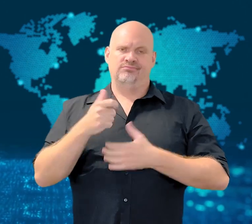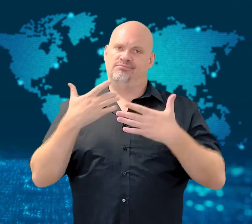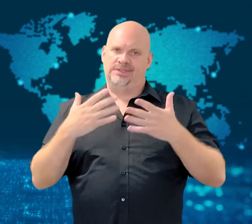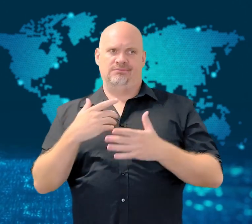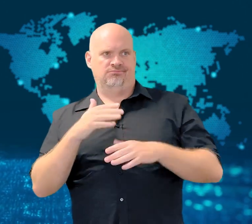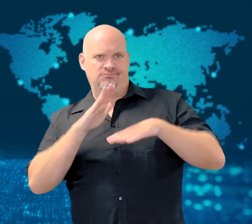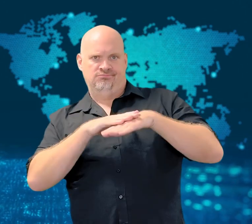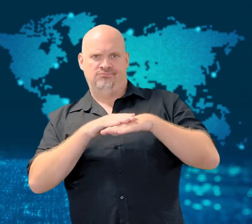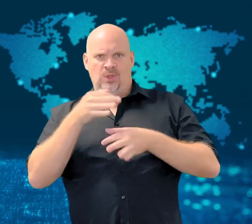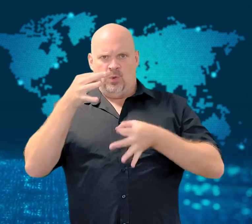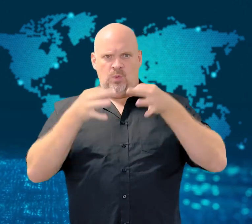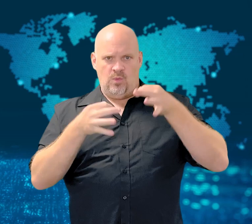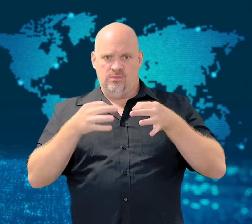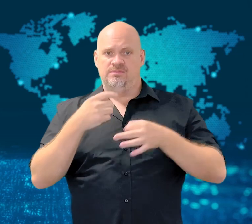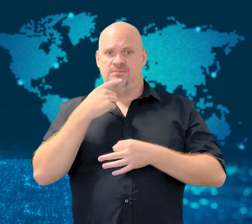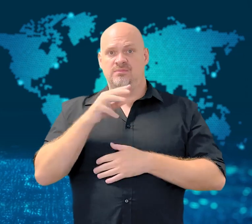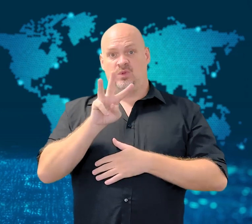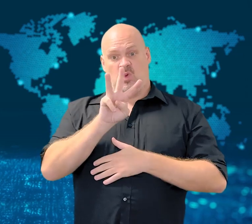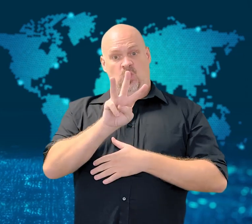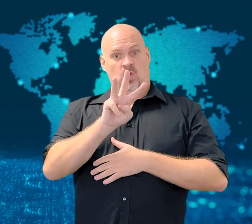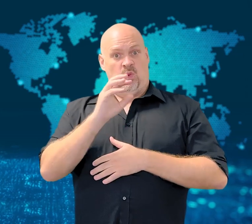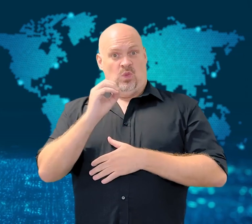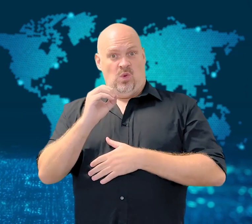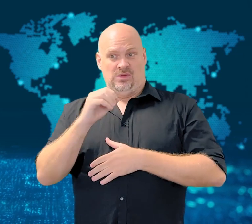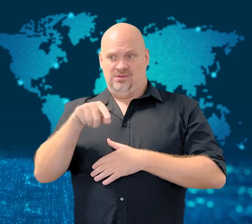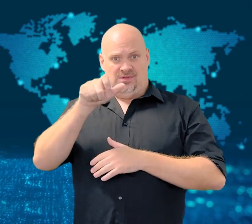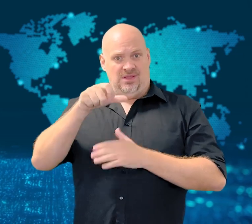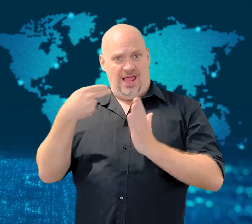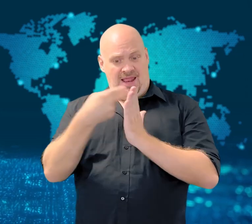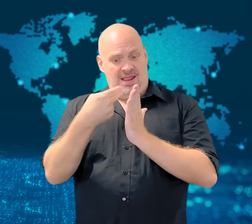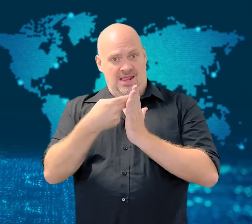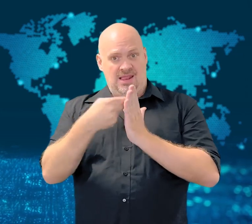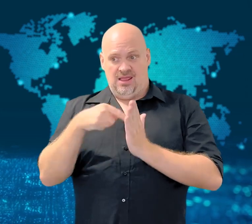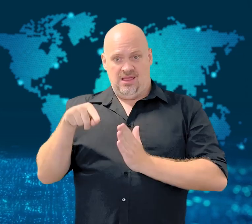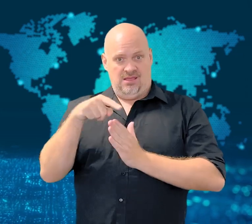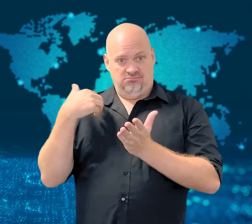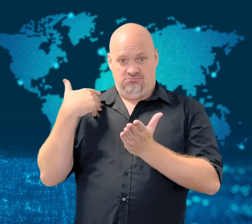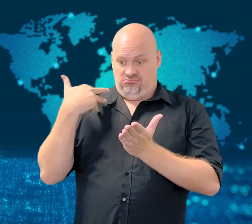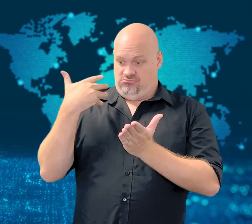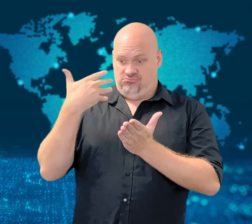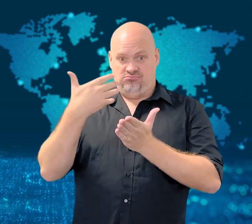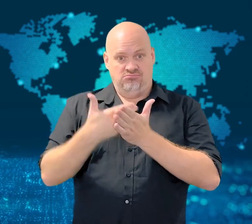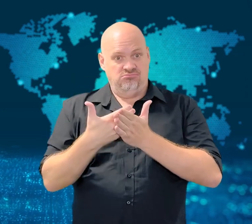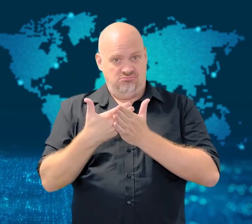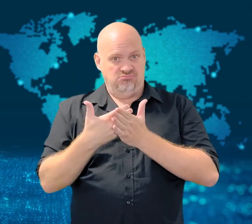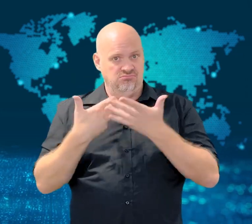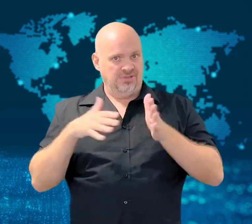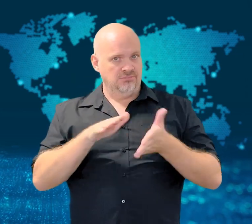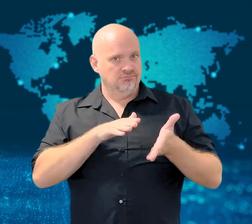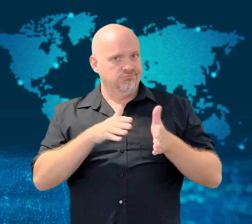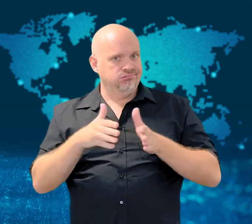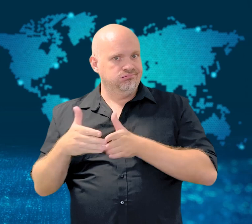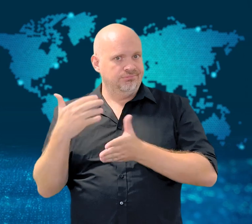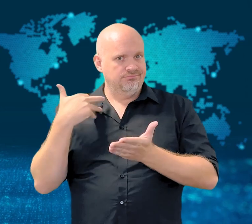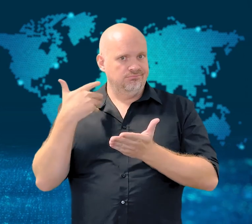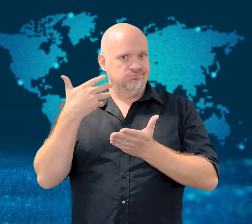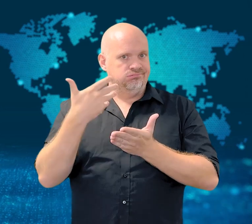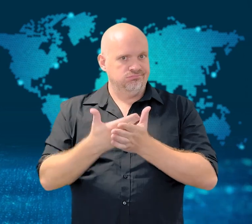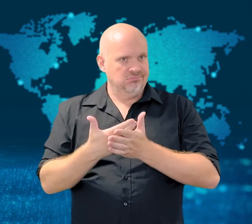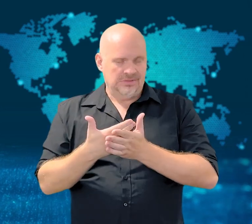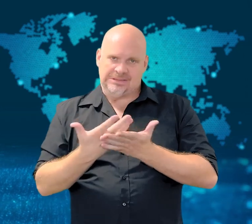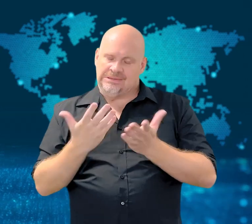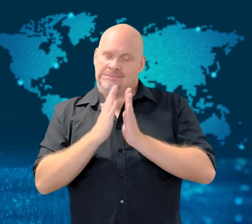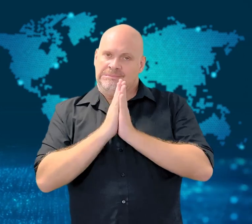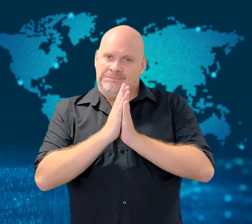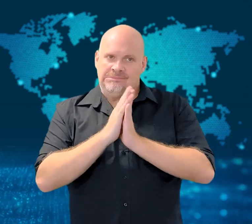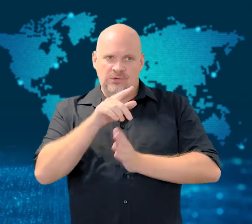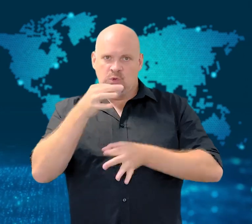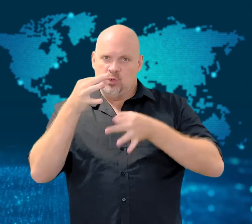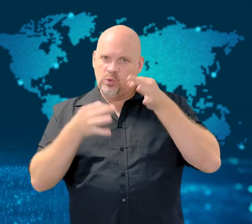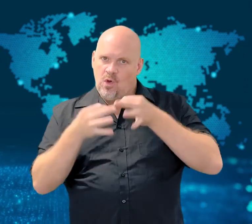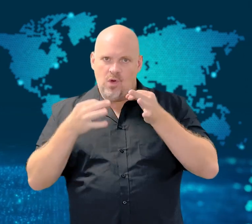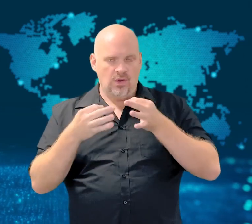The community's lawyer told the court that 30 of the original petitioners had died